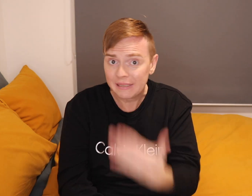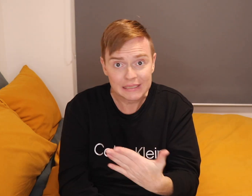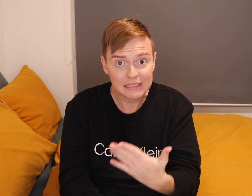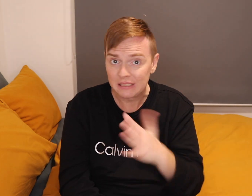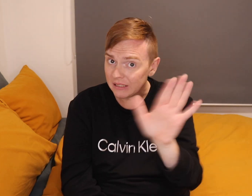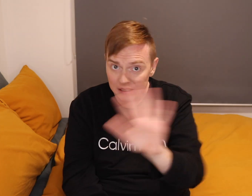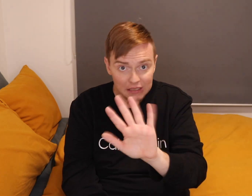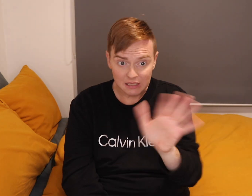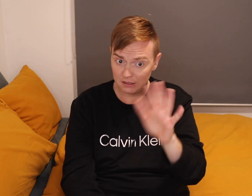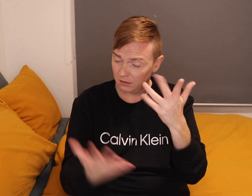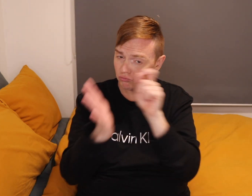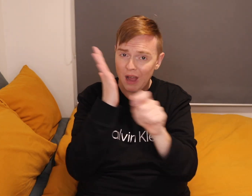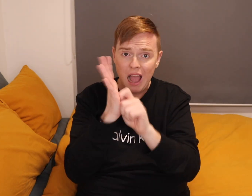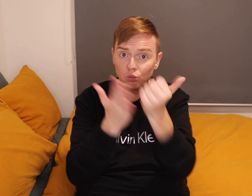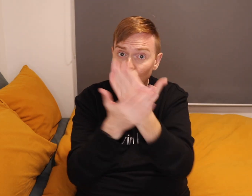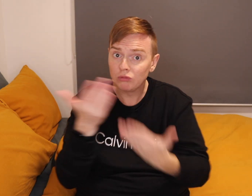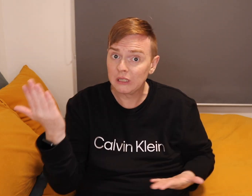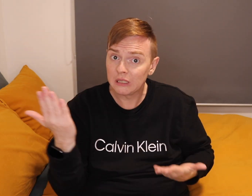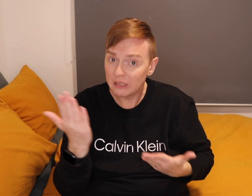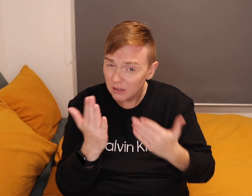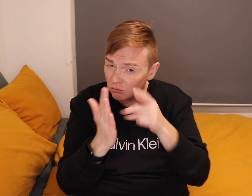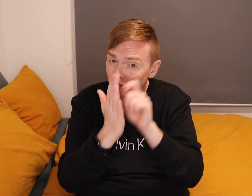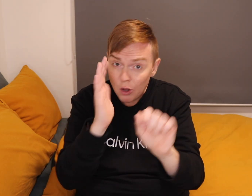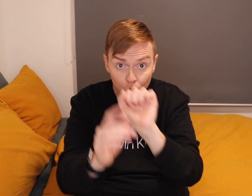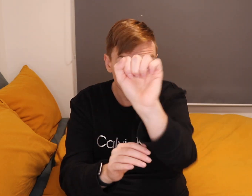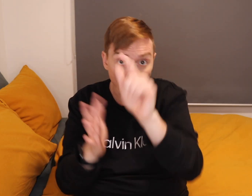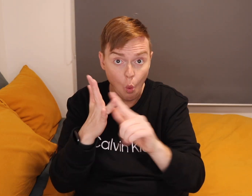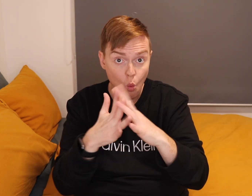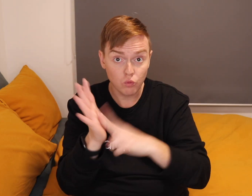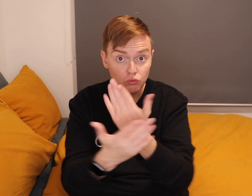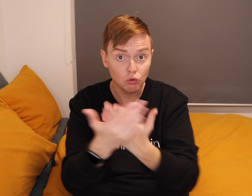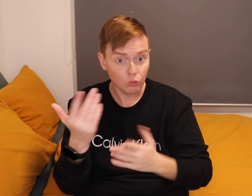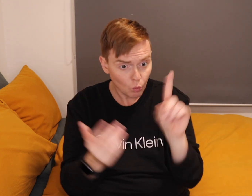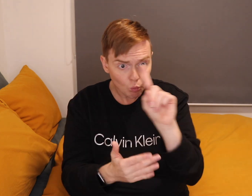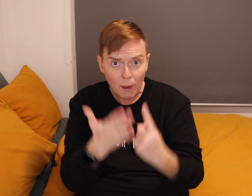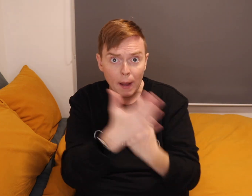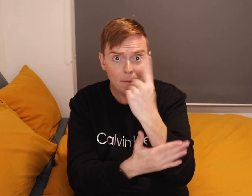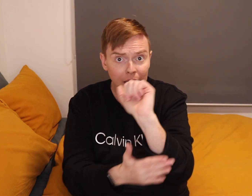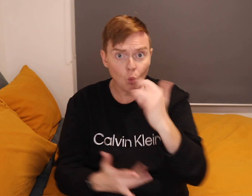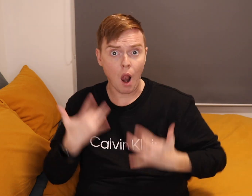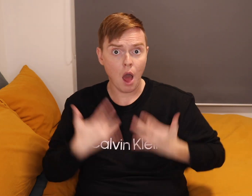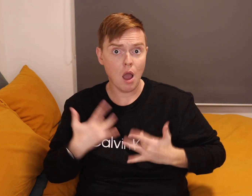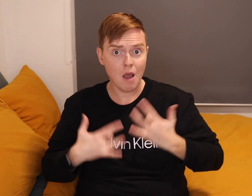Write your story. Write your own story what have happen/ed in your life.